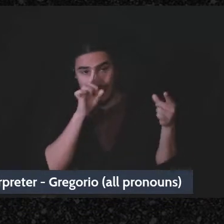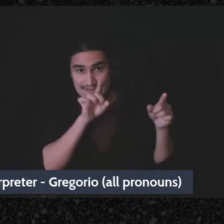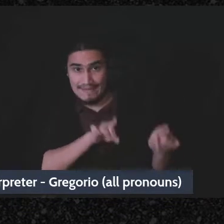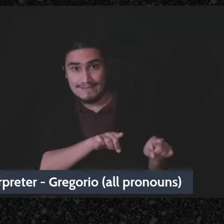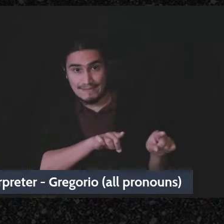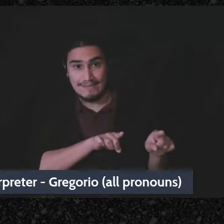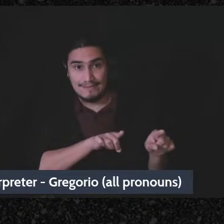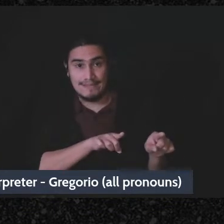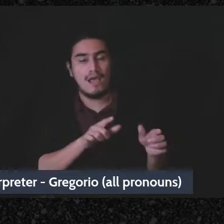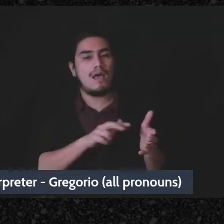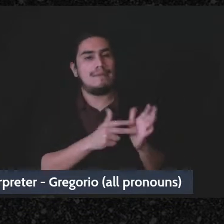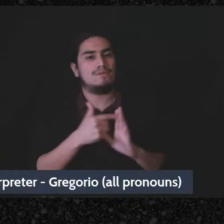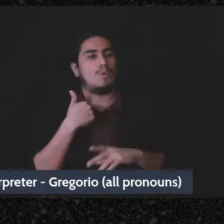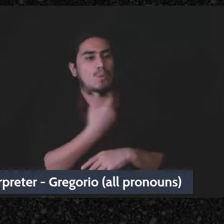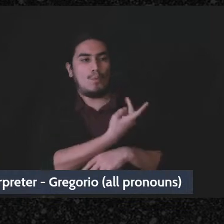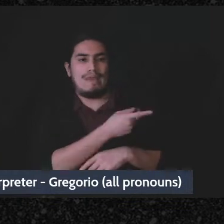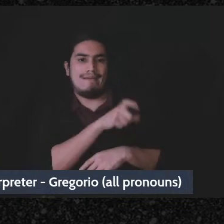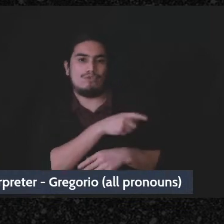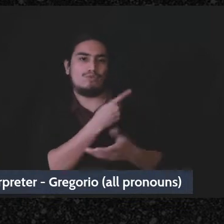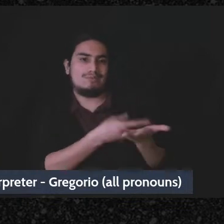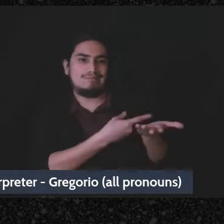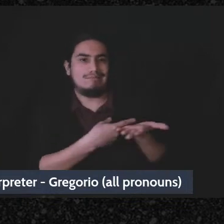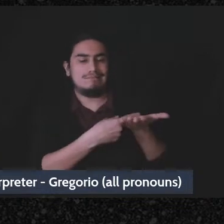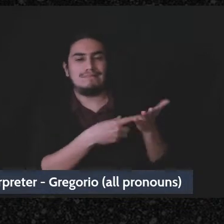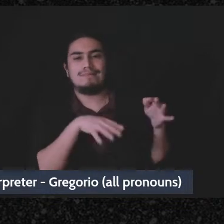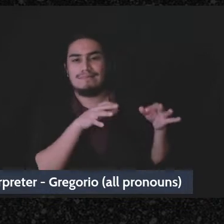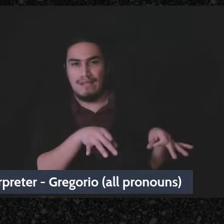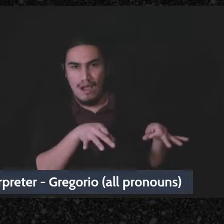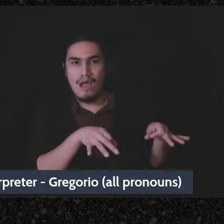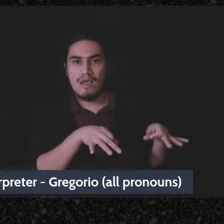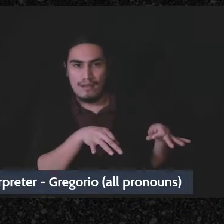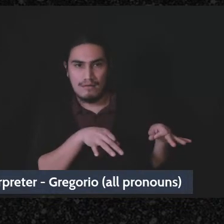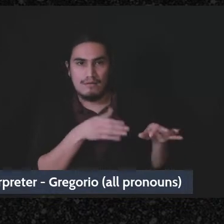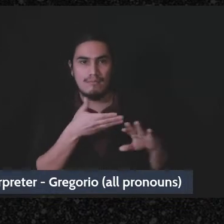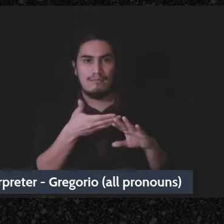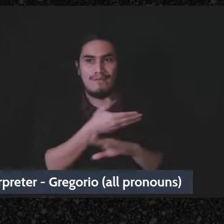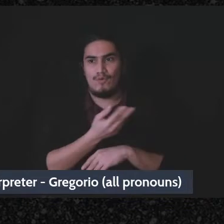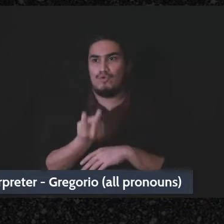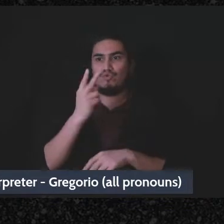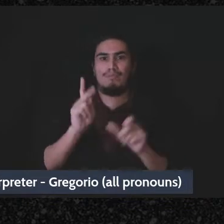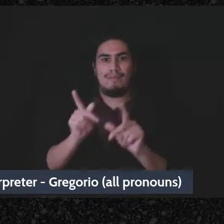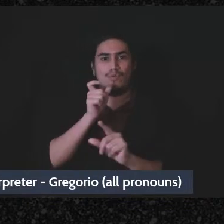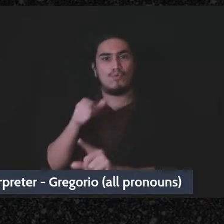make decisions about using consensus and before the two people who have to sign at the bank,